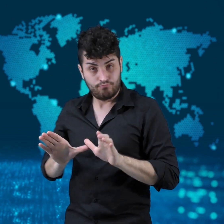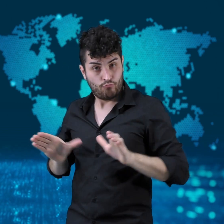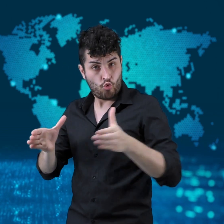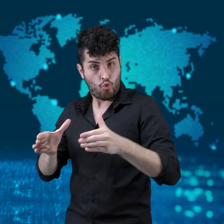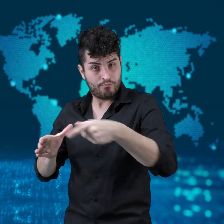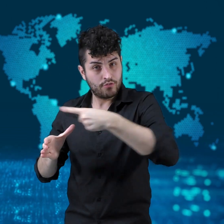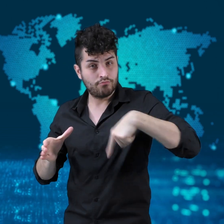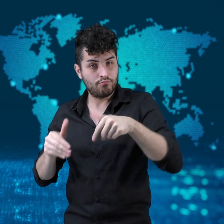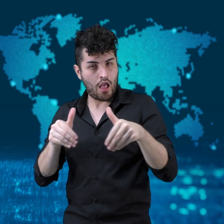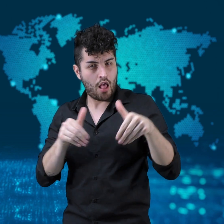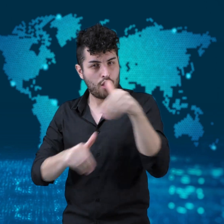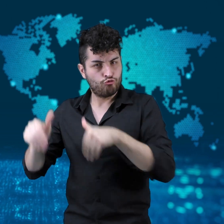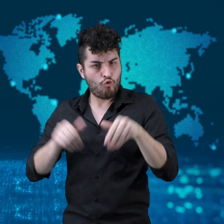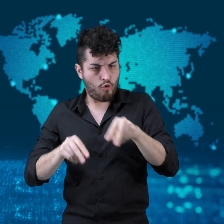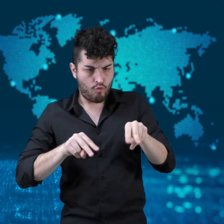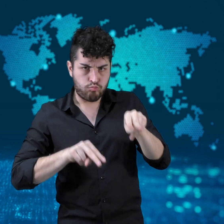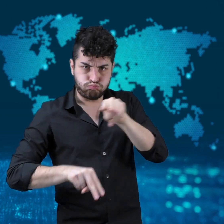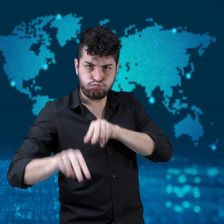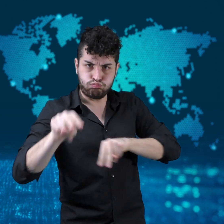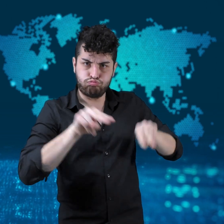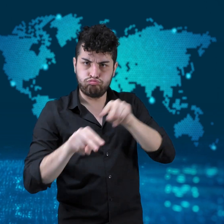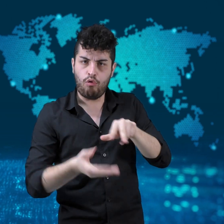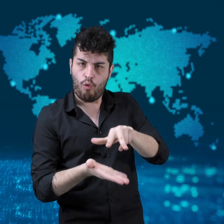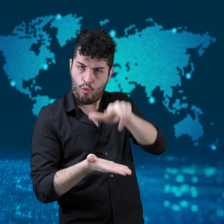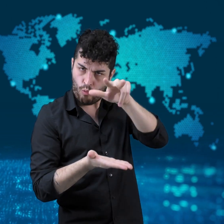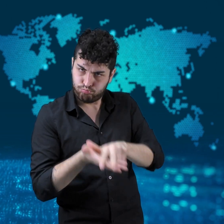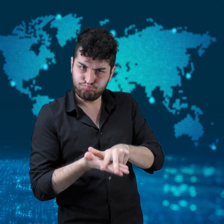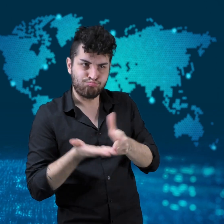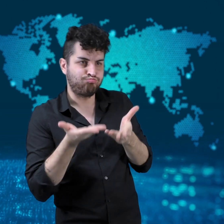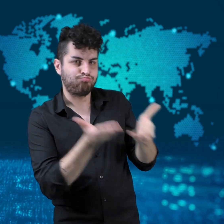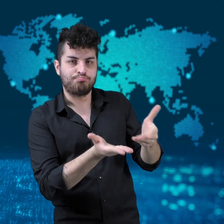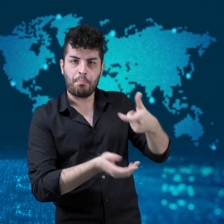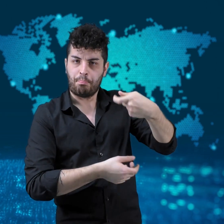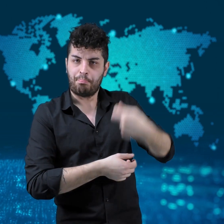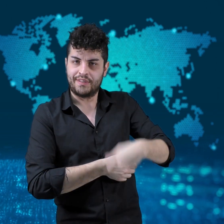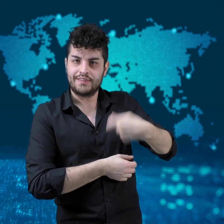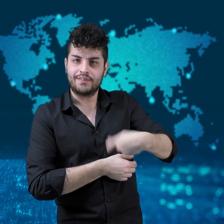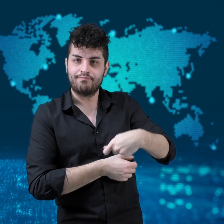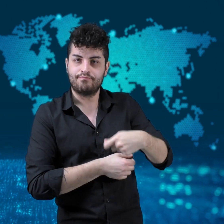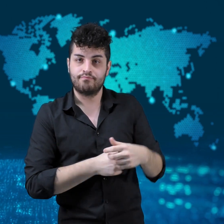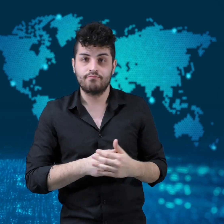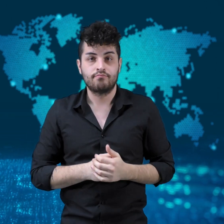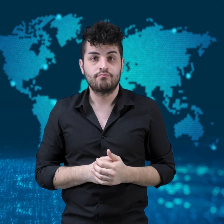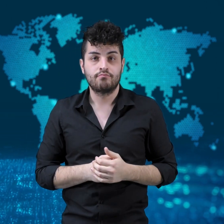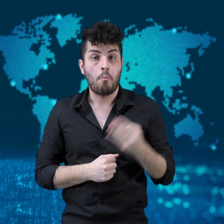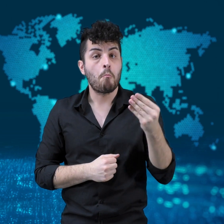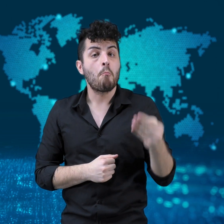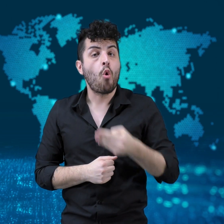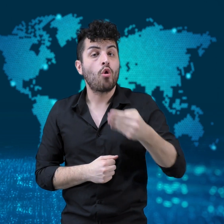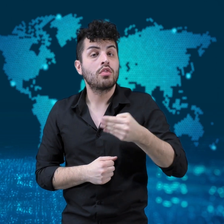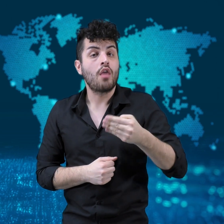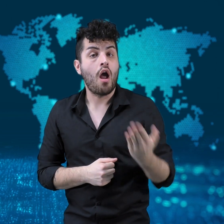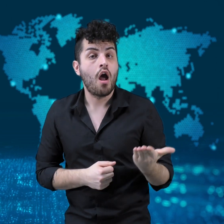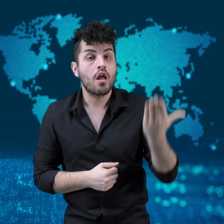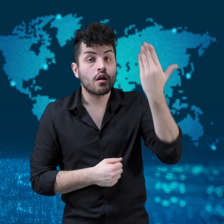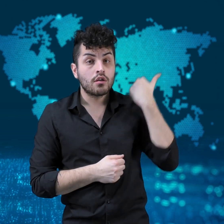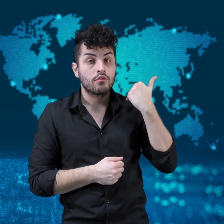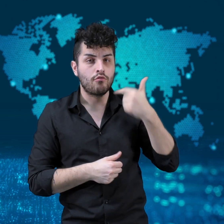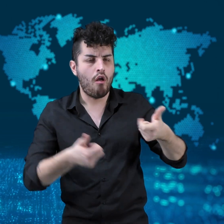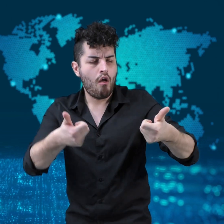which is a group of electors who formally elect the President.